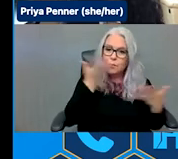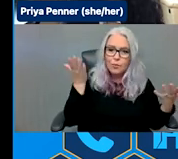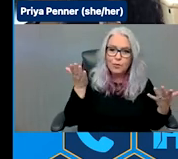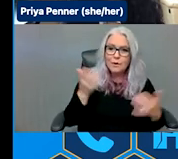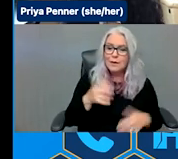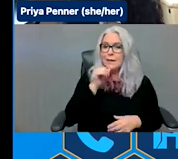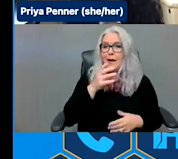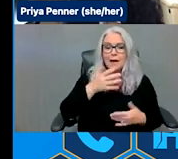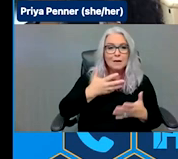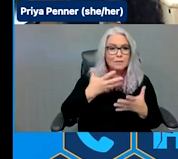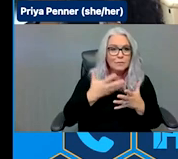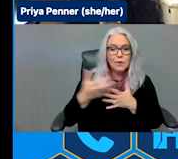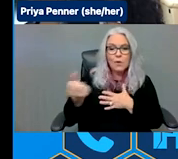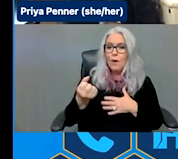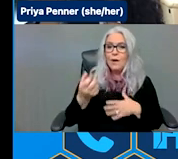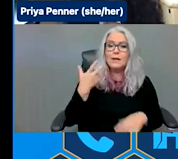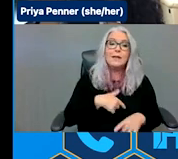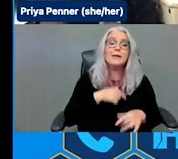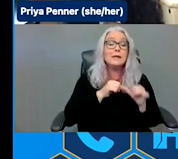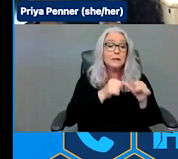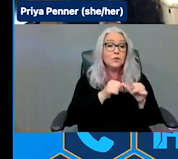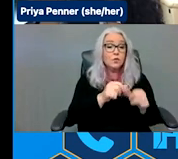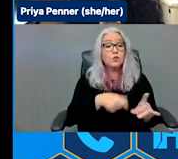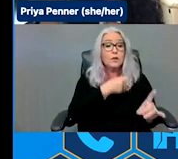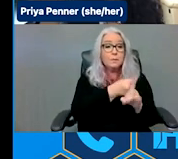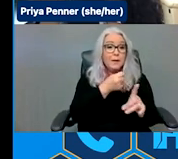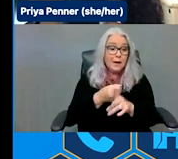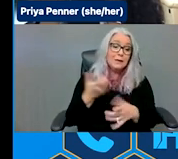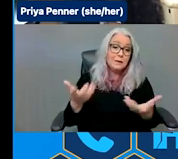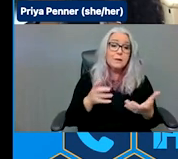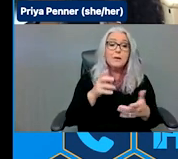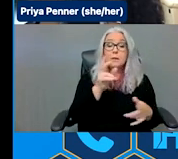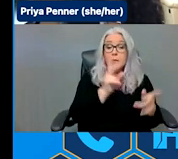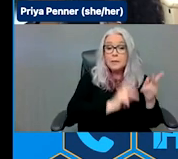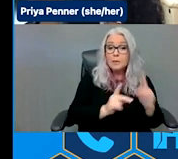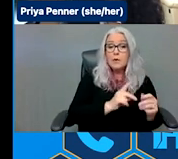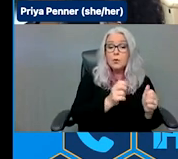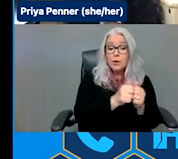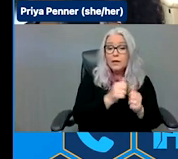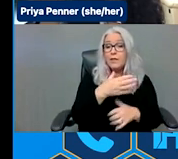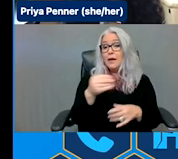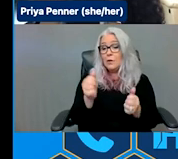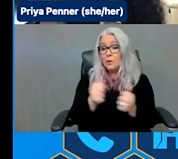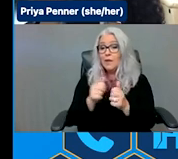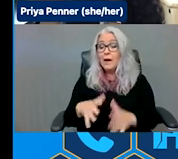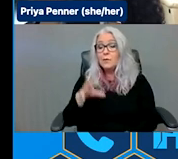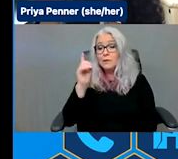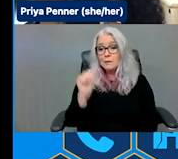globally. Some other promising practices, and this one and the following slide that comes